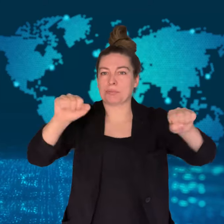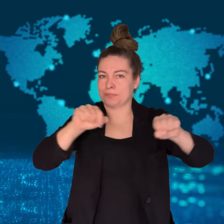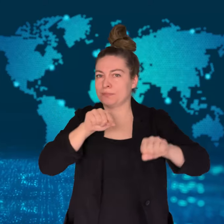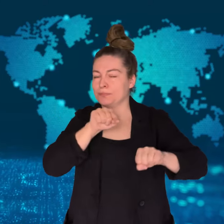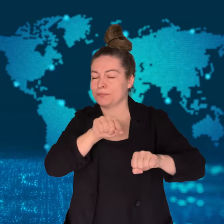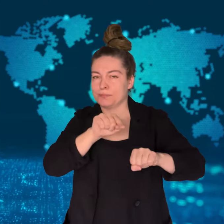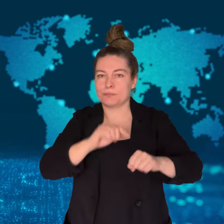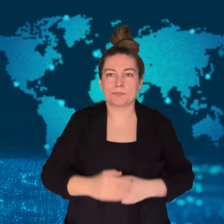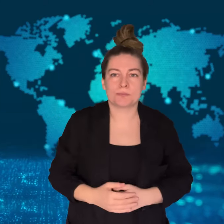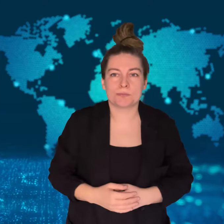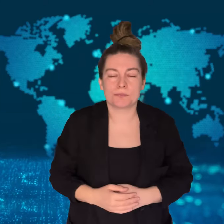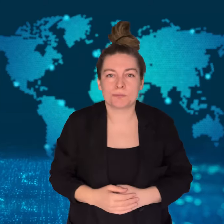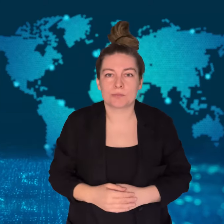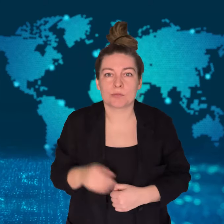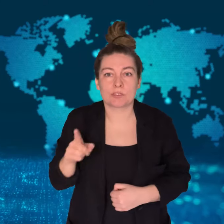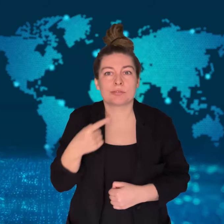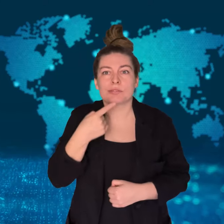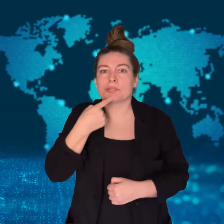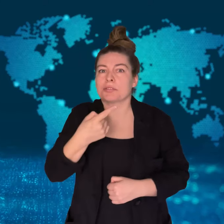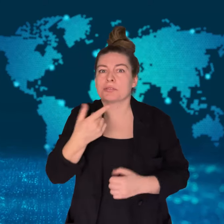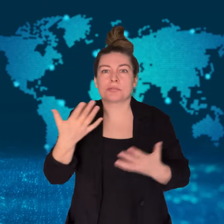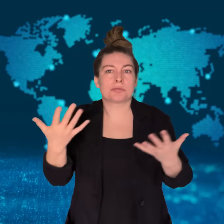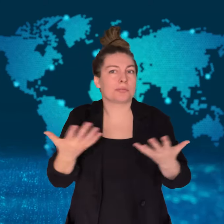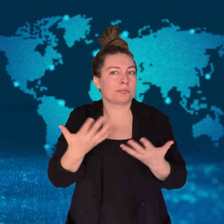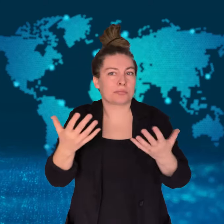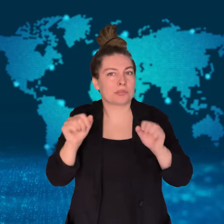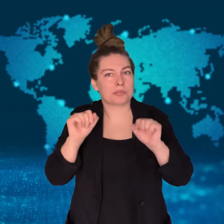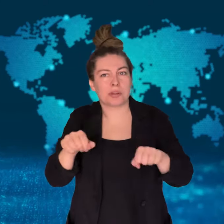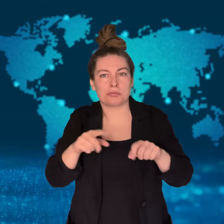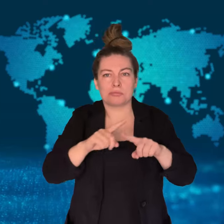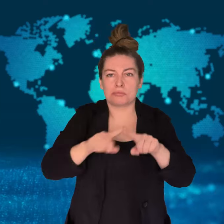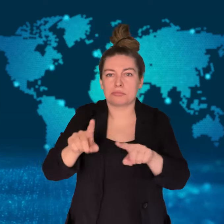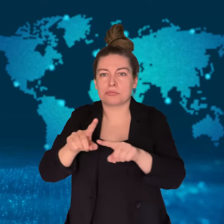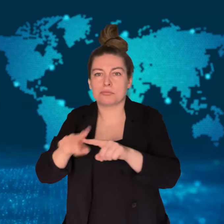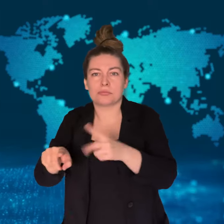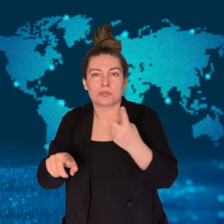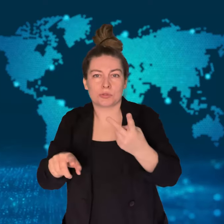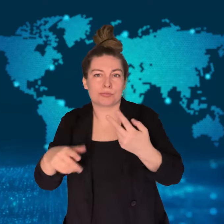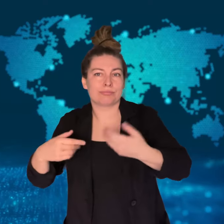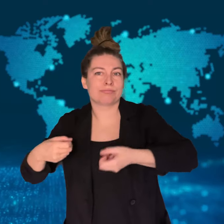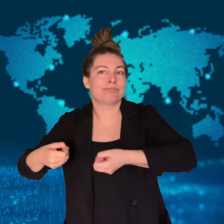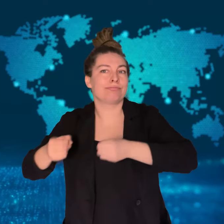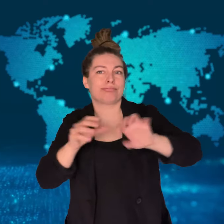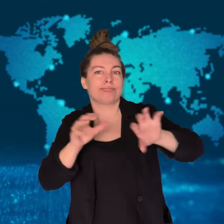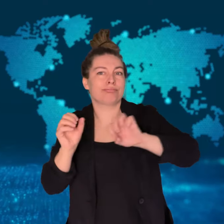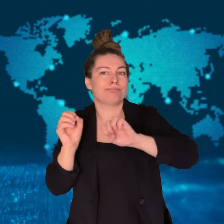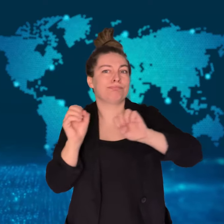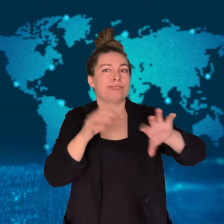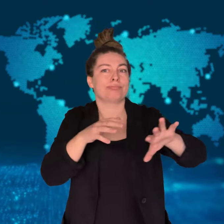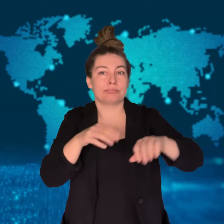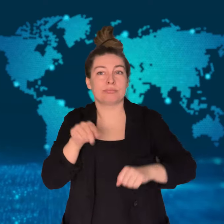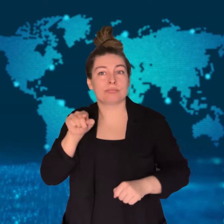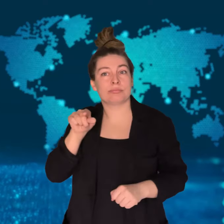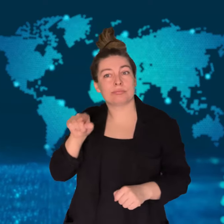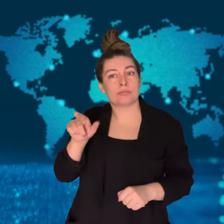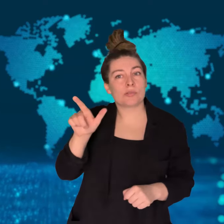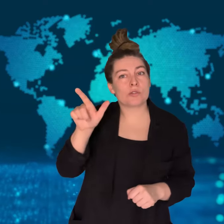Shin said the shipments may be a mix of the two shells,